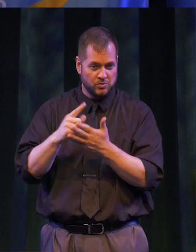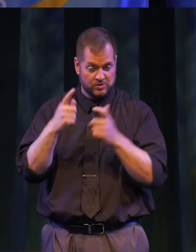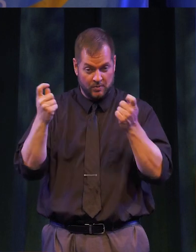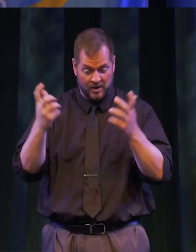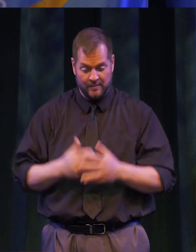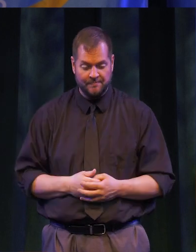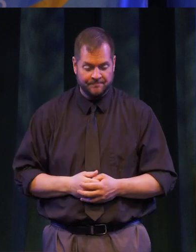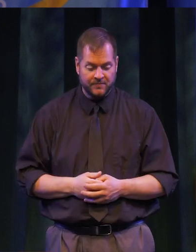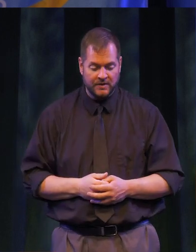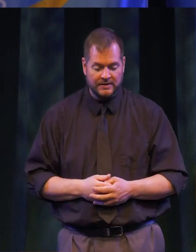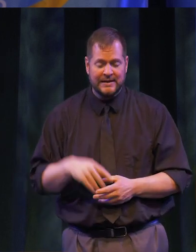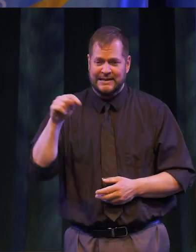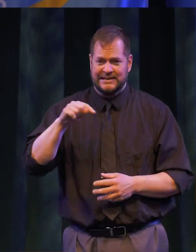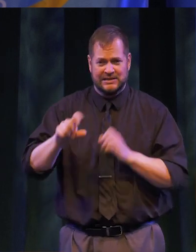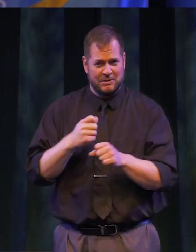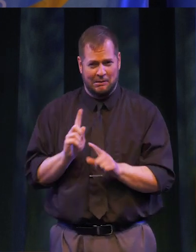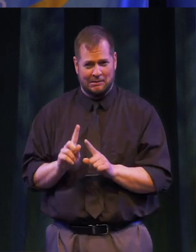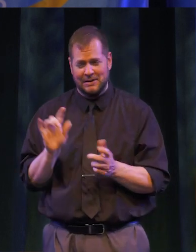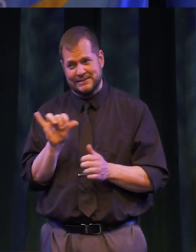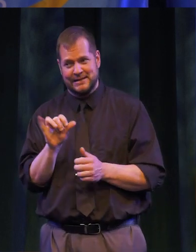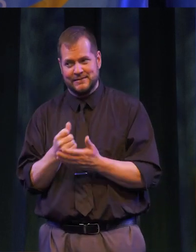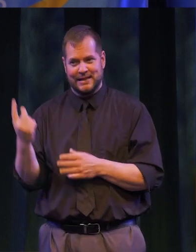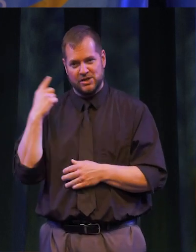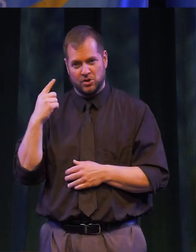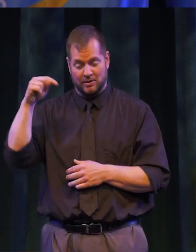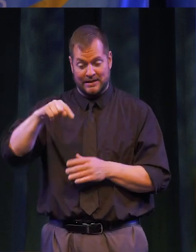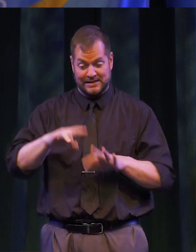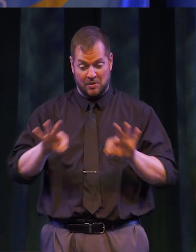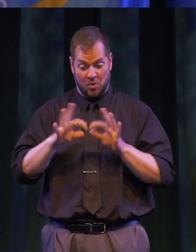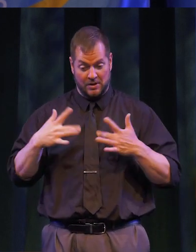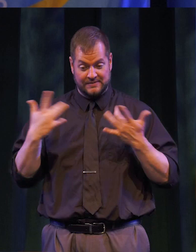LAST YEAR’S CEREMONY THIS IMPORTANT EVENT IS PRESENTED TO YOU IN A VIRTUAL FORMAT TO